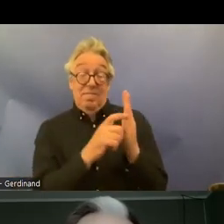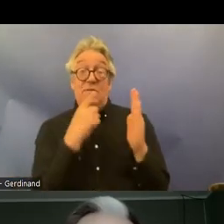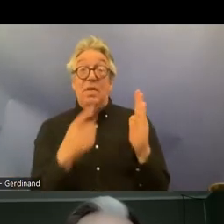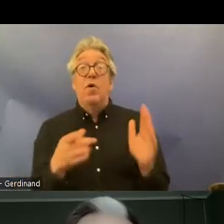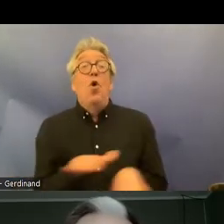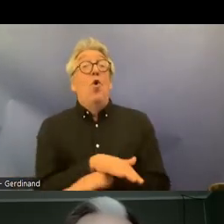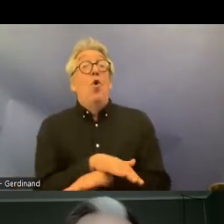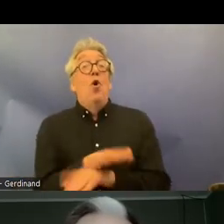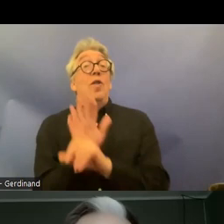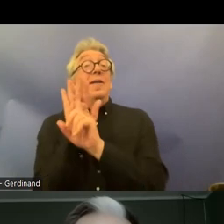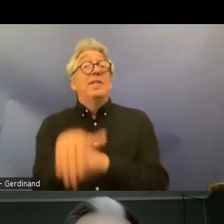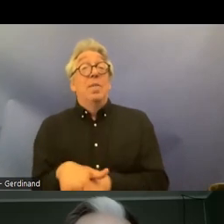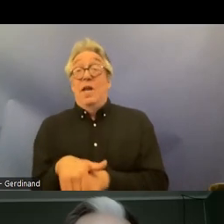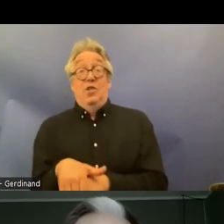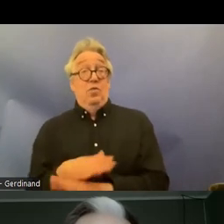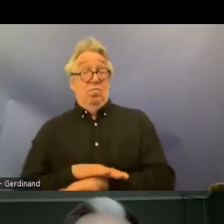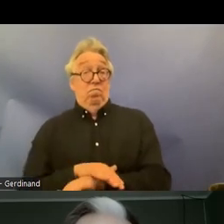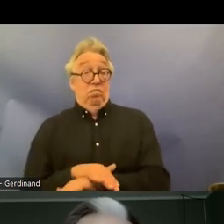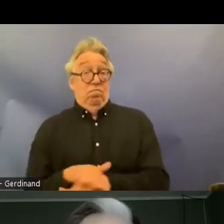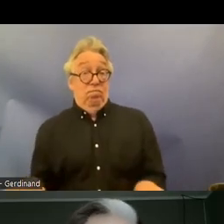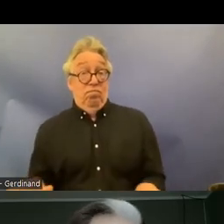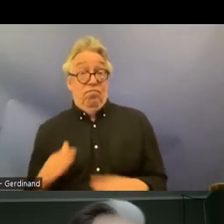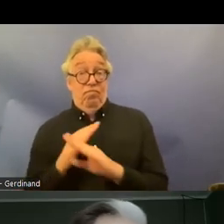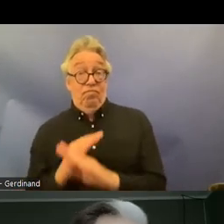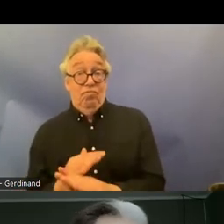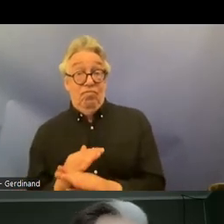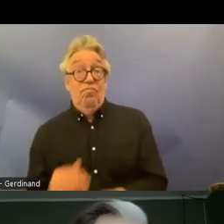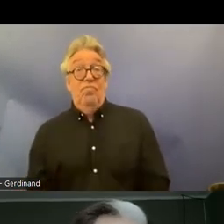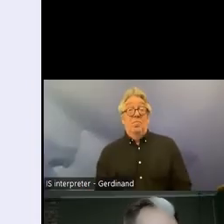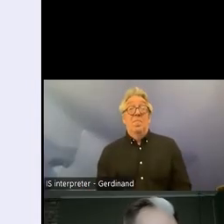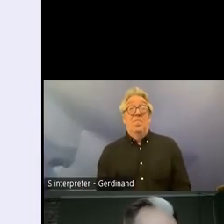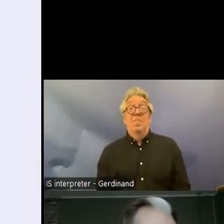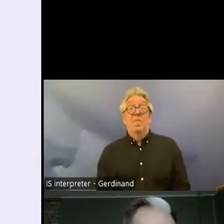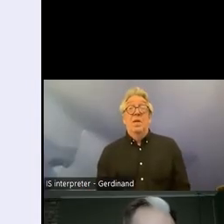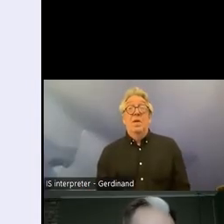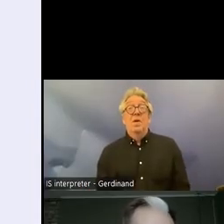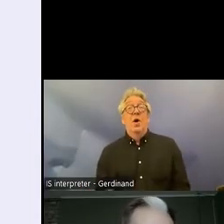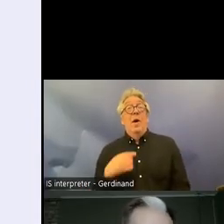and inquality for people with disabilities and uh I think that uh at